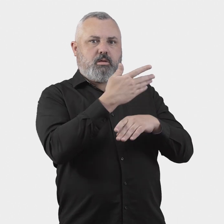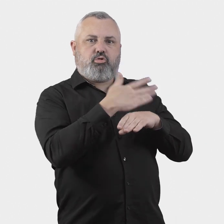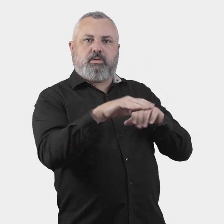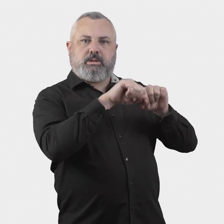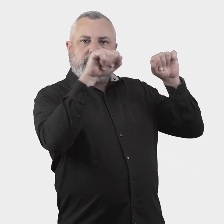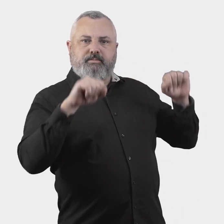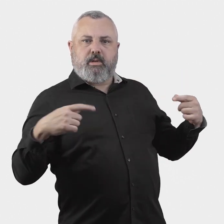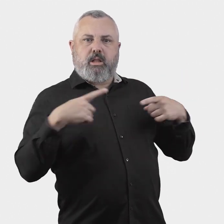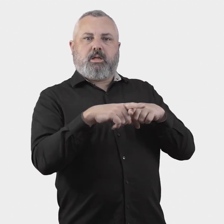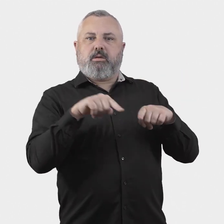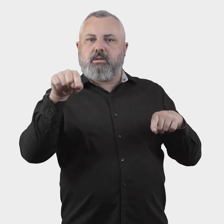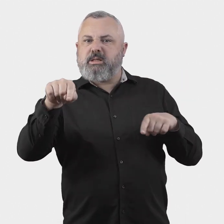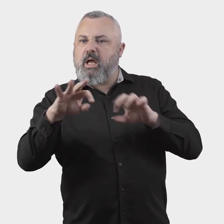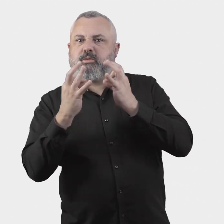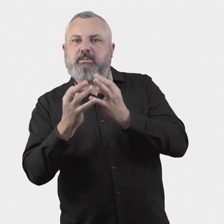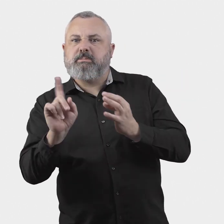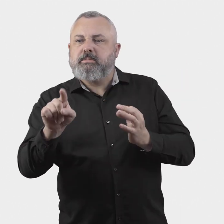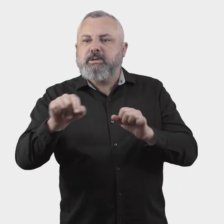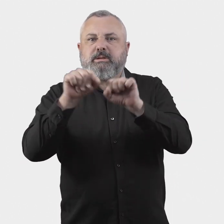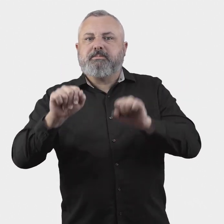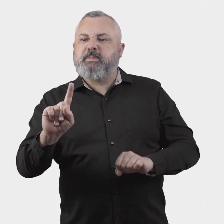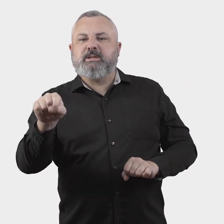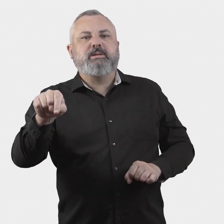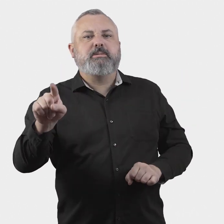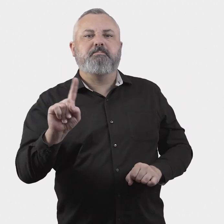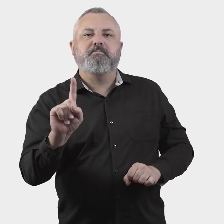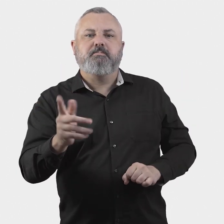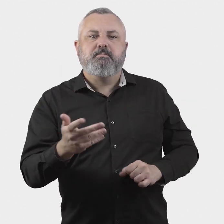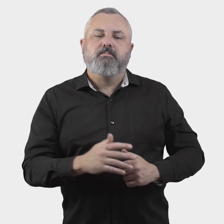with the Aviation Industry Ombuds Scheme?